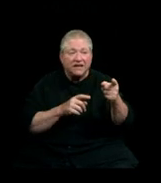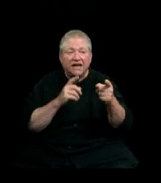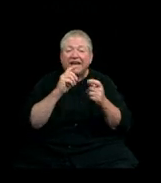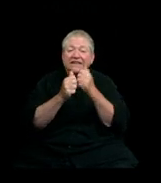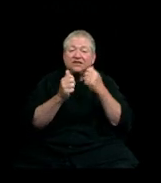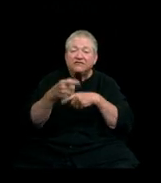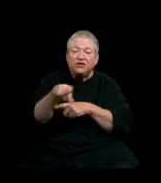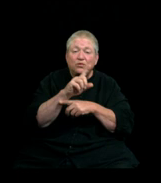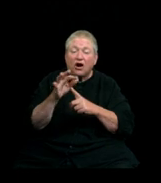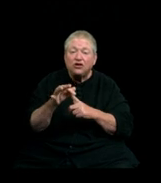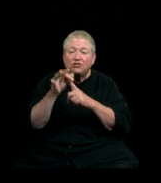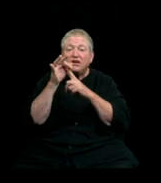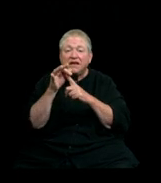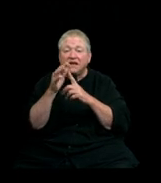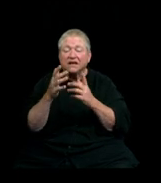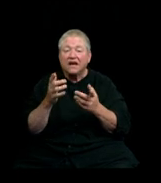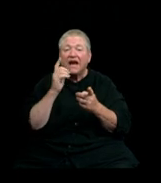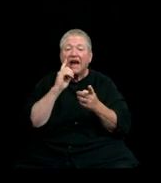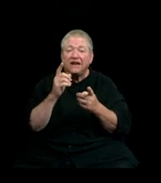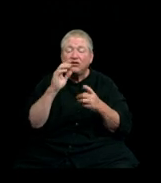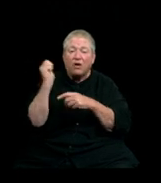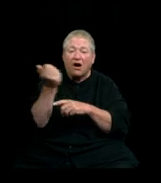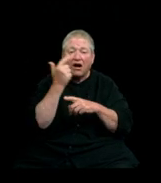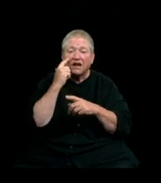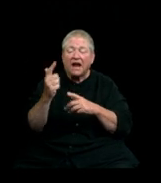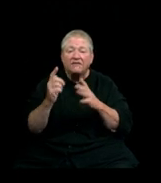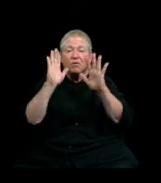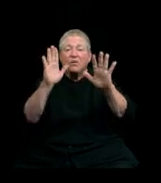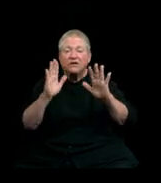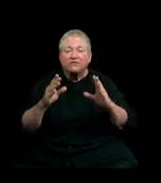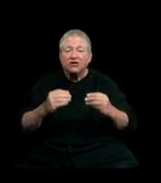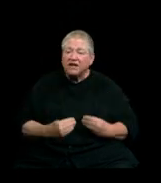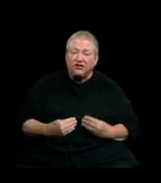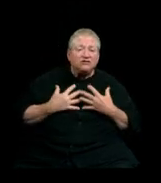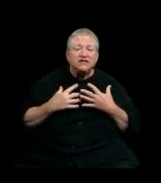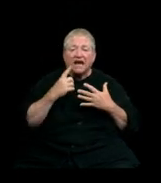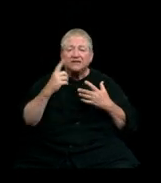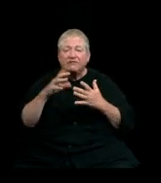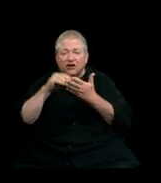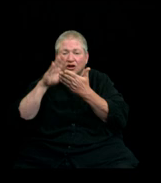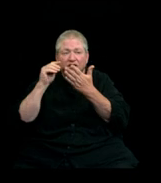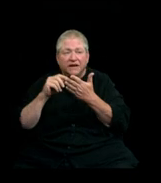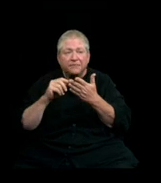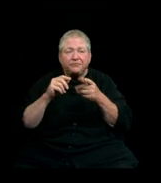but all of you share a wonderful enthusiasm for learning. There's a saying "be careful of what you wish for"